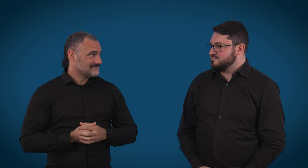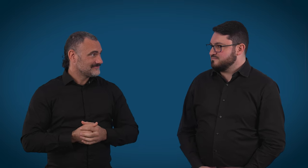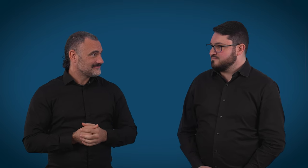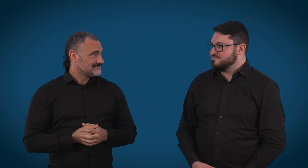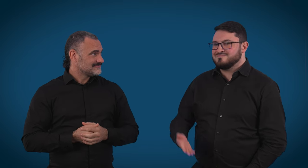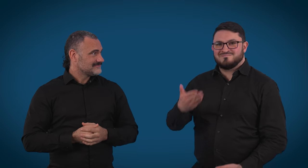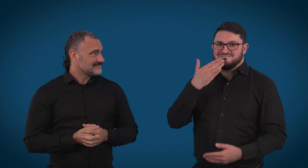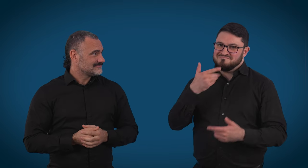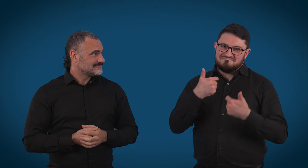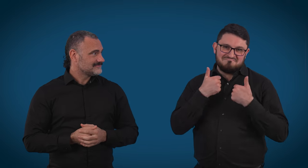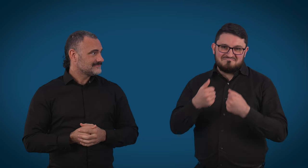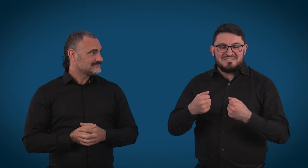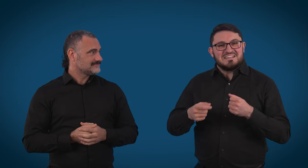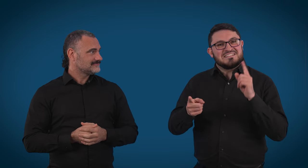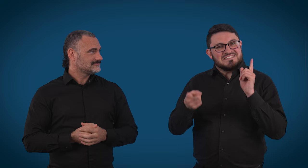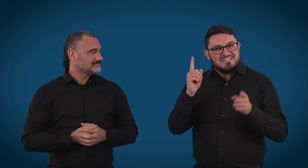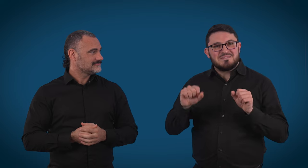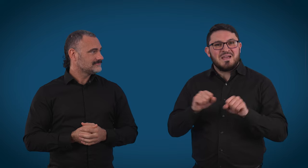No, thank you, Debbie. I really appreciate it.